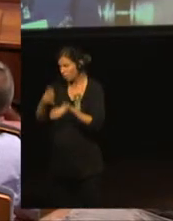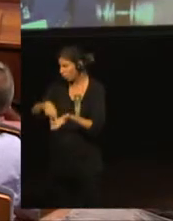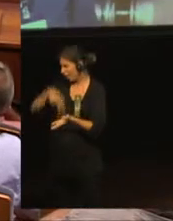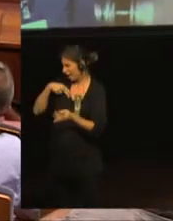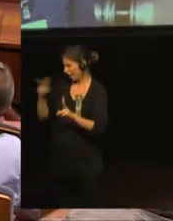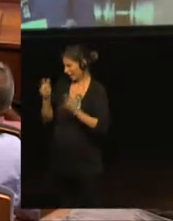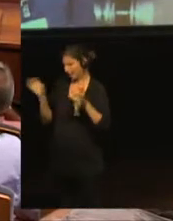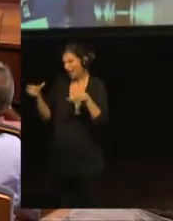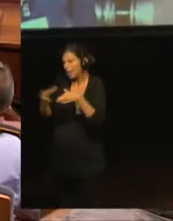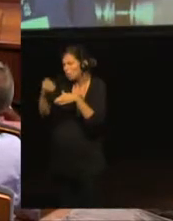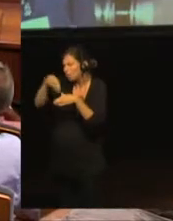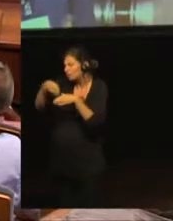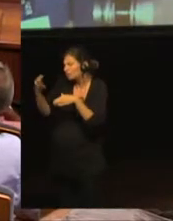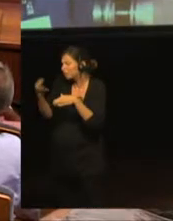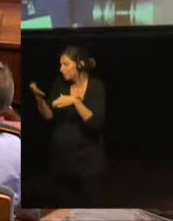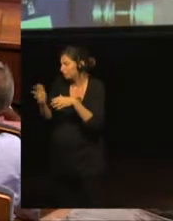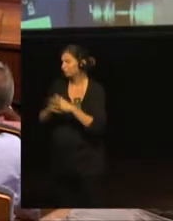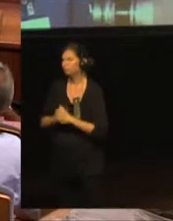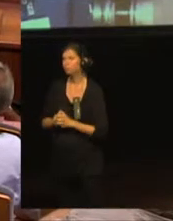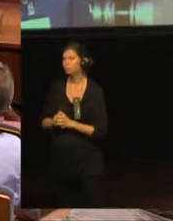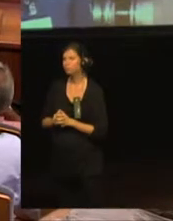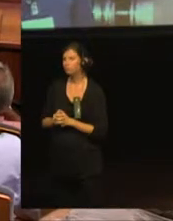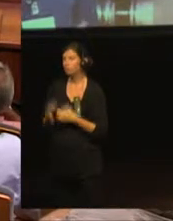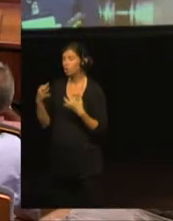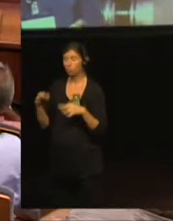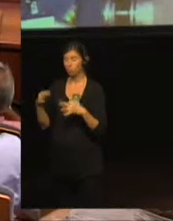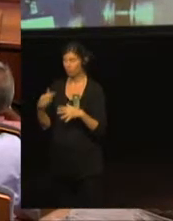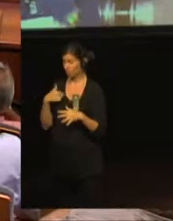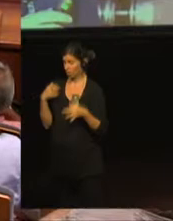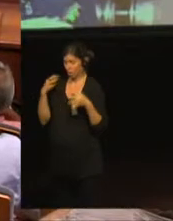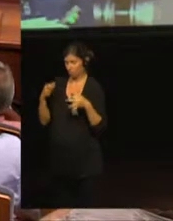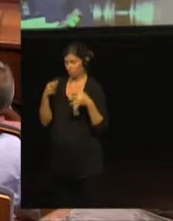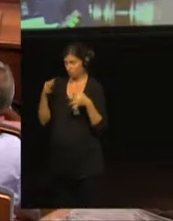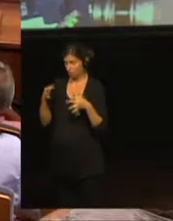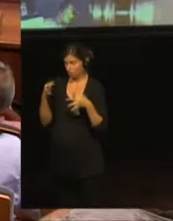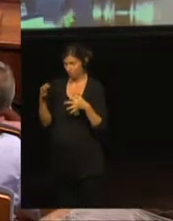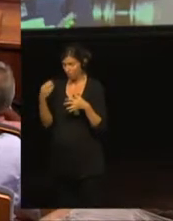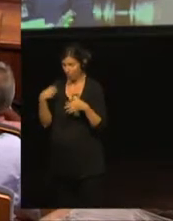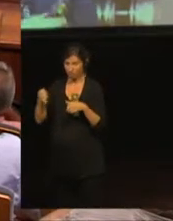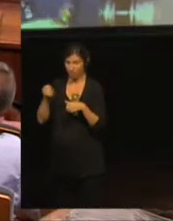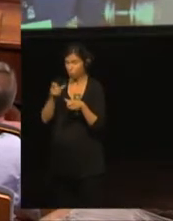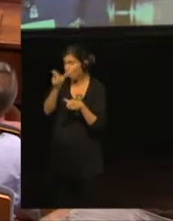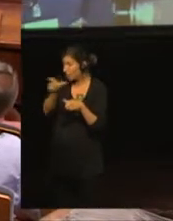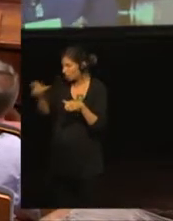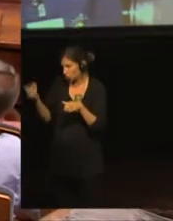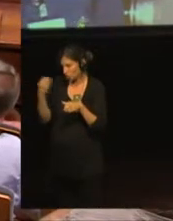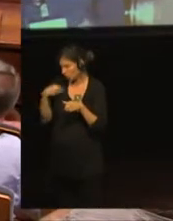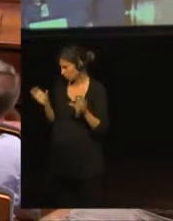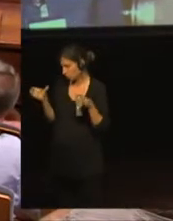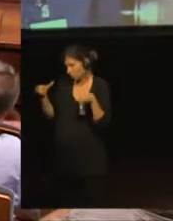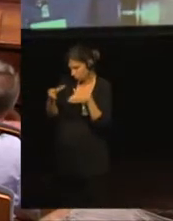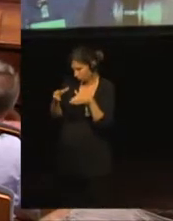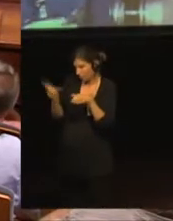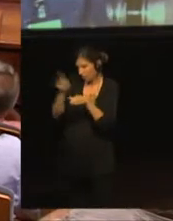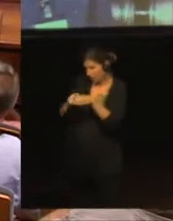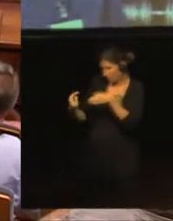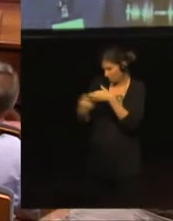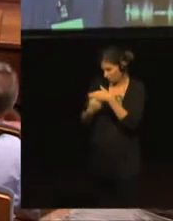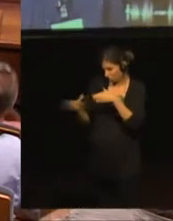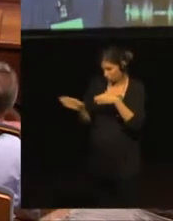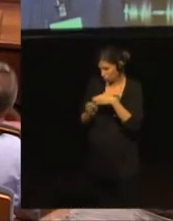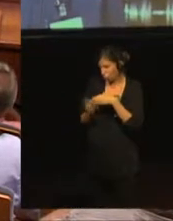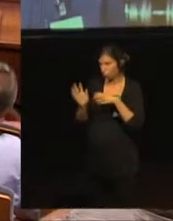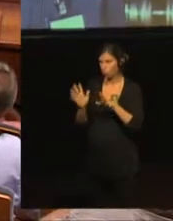Usually the same members attended all meetings from the 9 official and 1 unofficial organisations and partners.